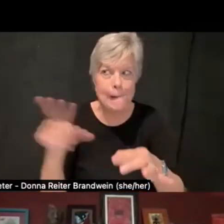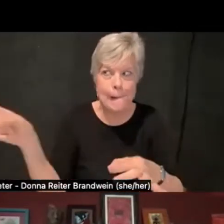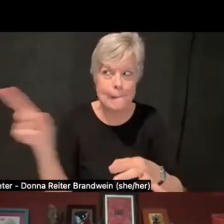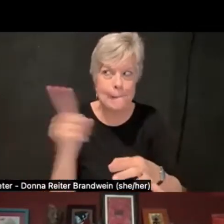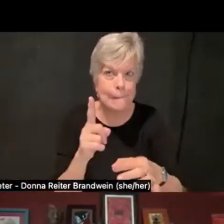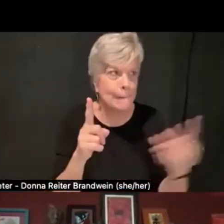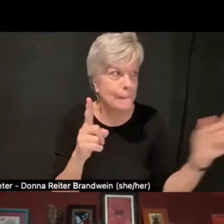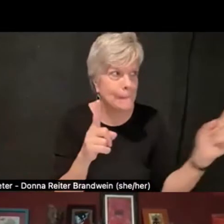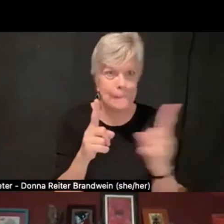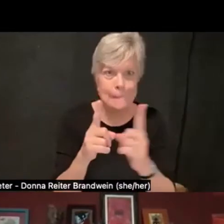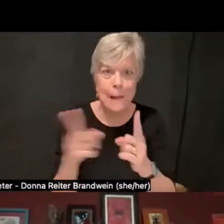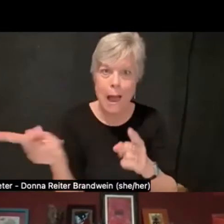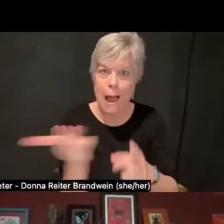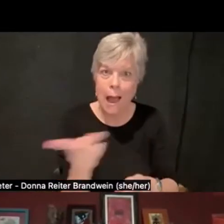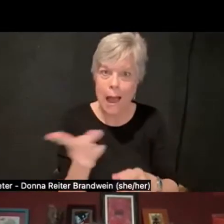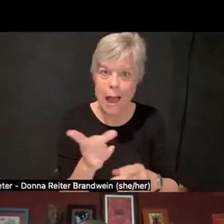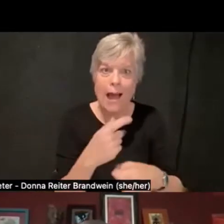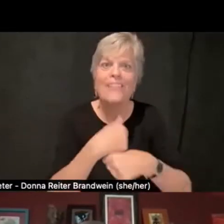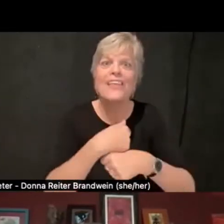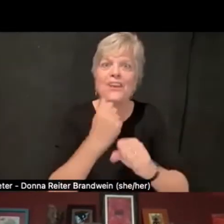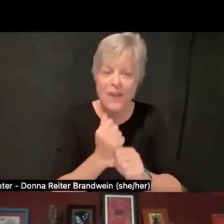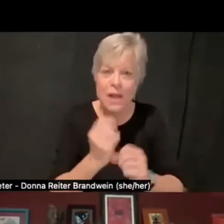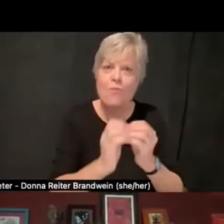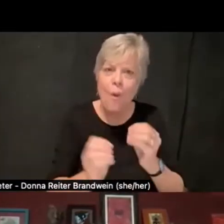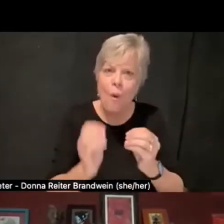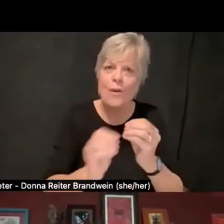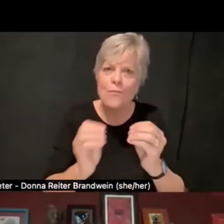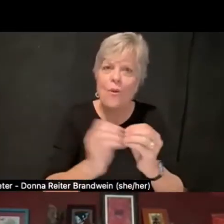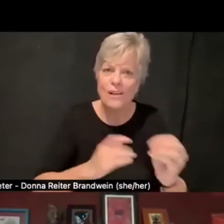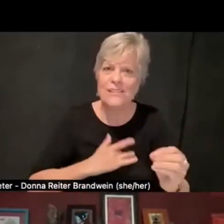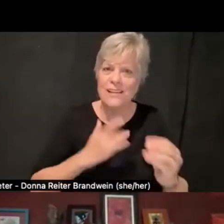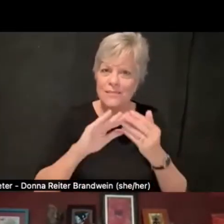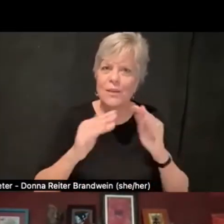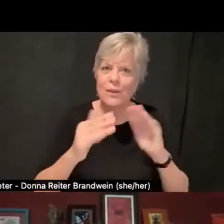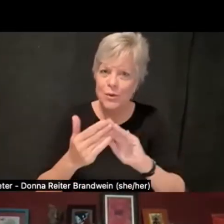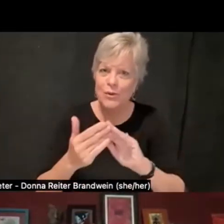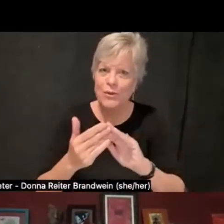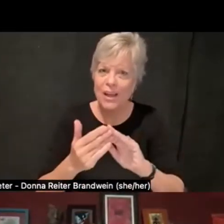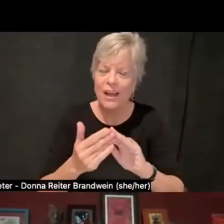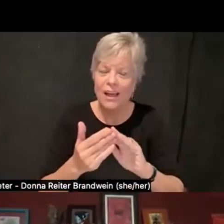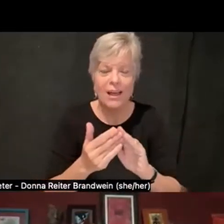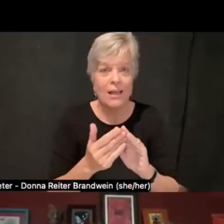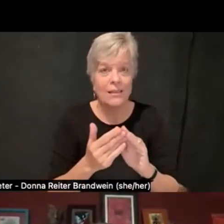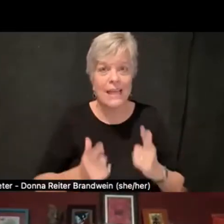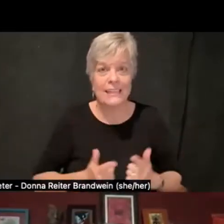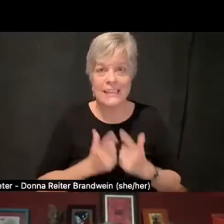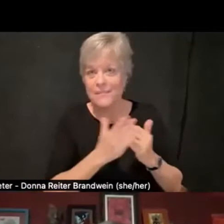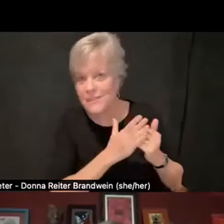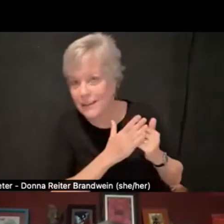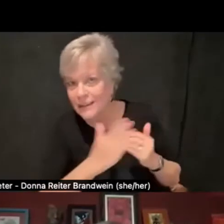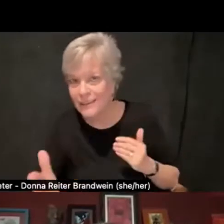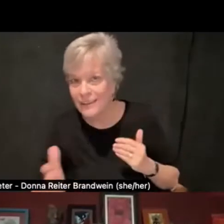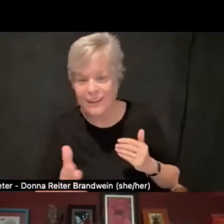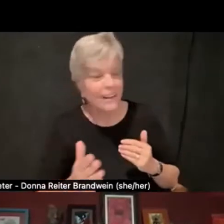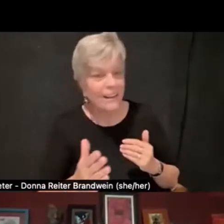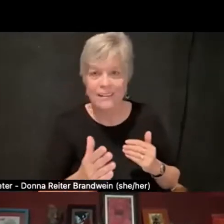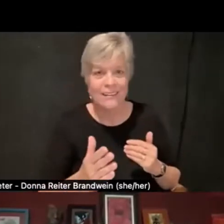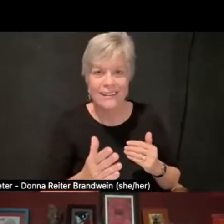and they started to create more and more sense of community that exists well past my time in this role.